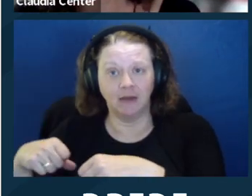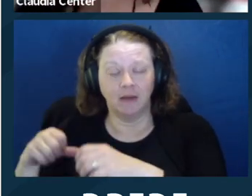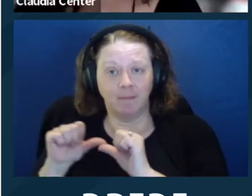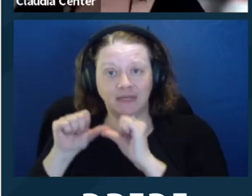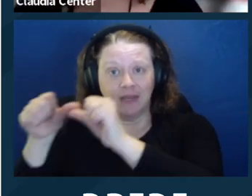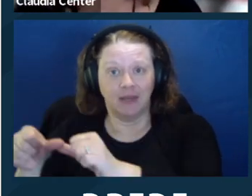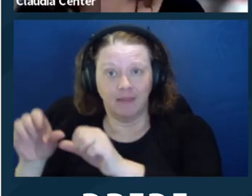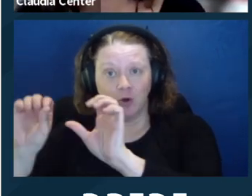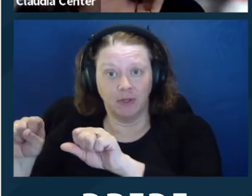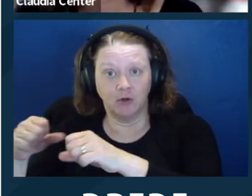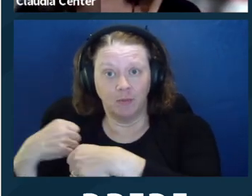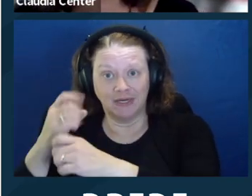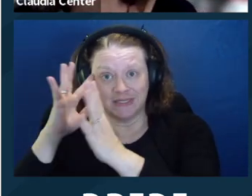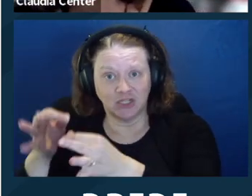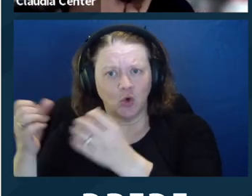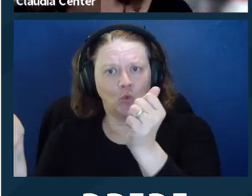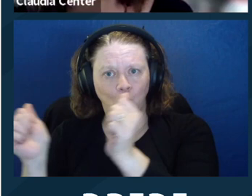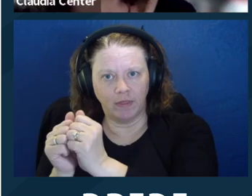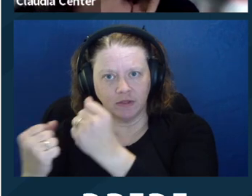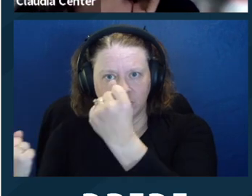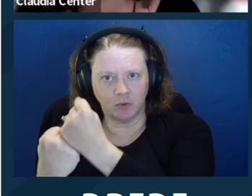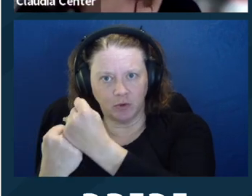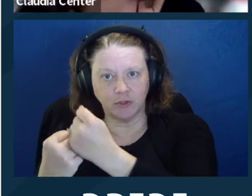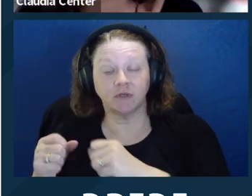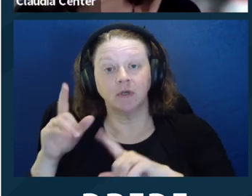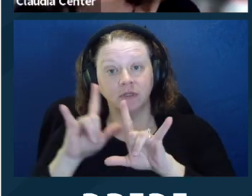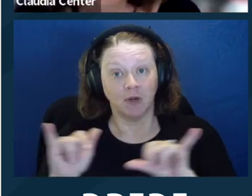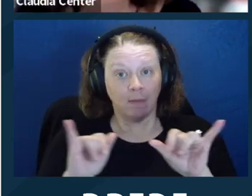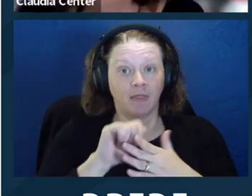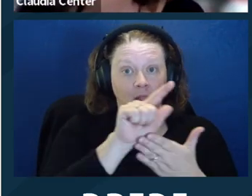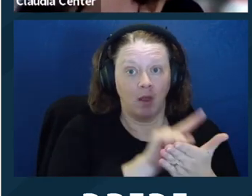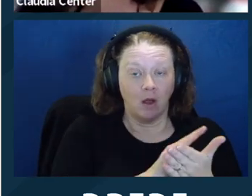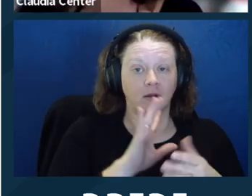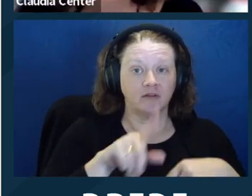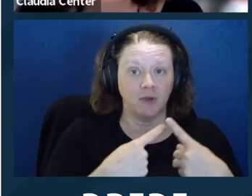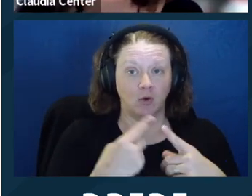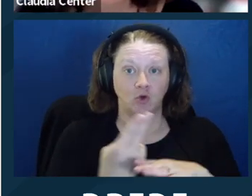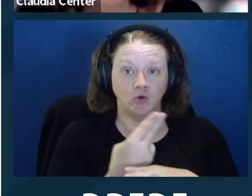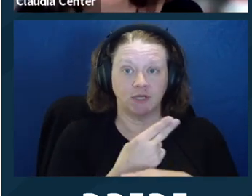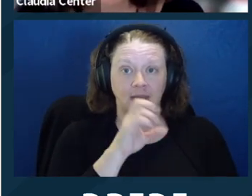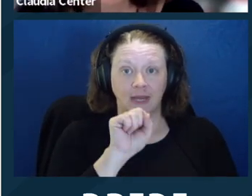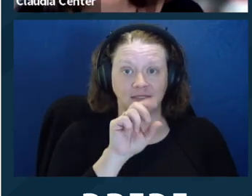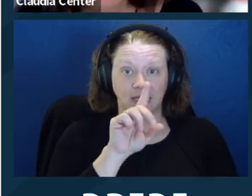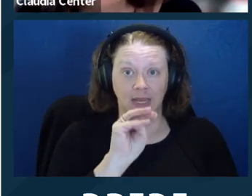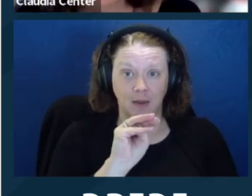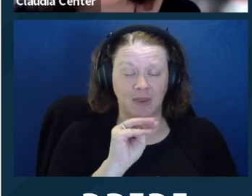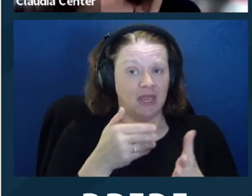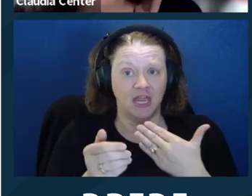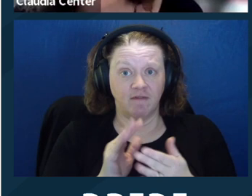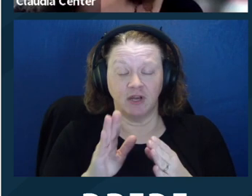avoid conservatorship when a person can maintain their capacity with supports. But the law